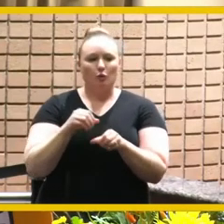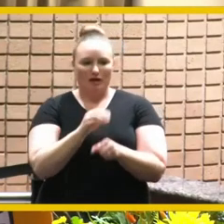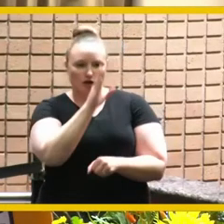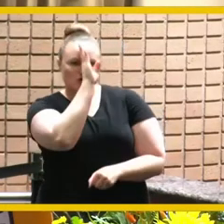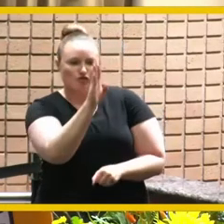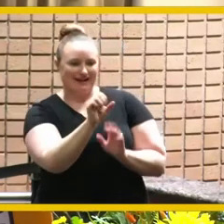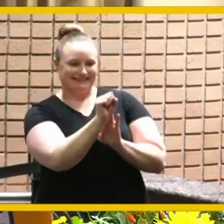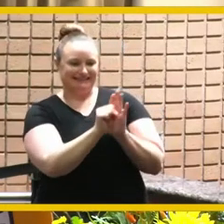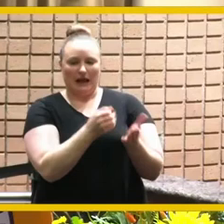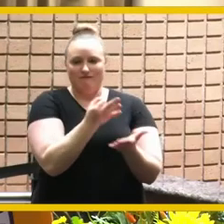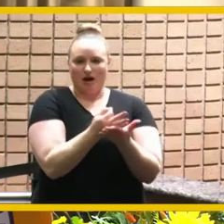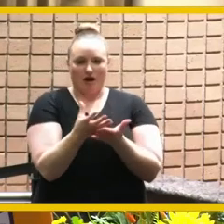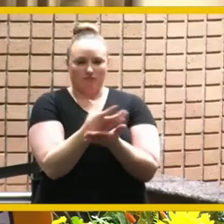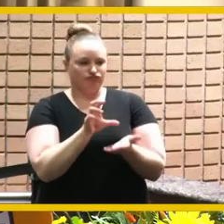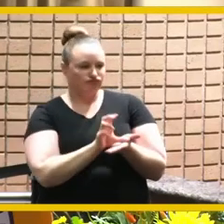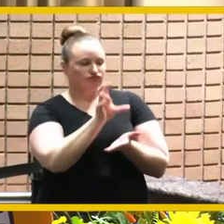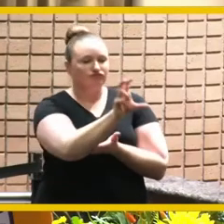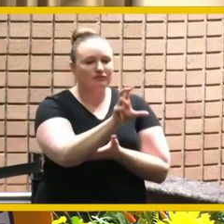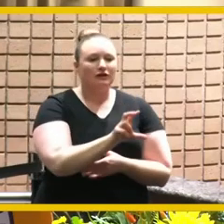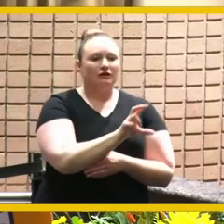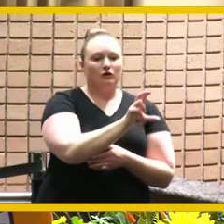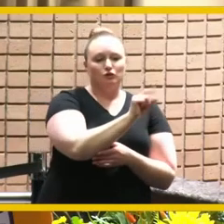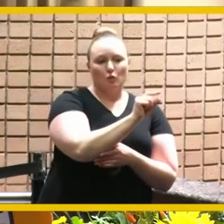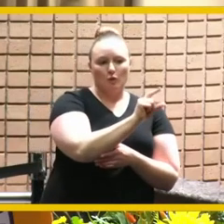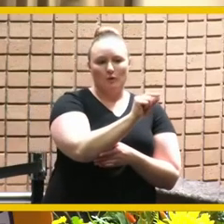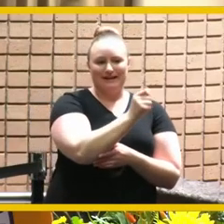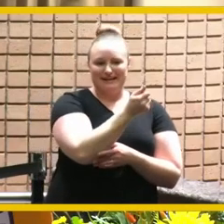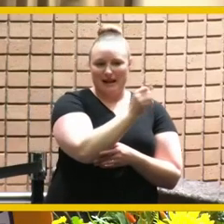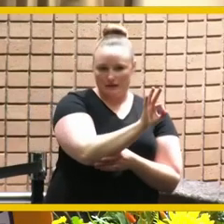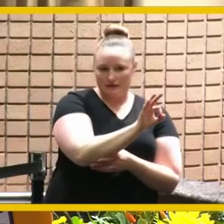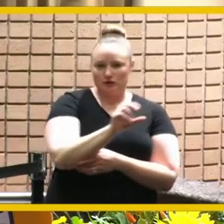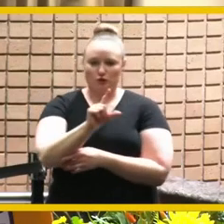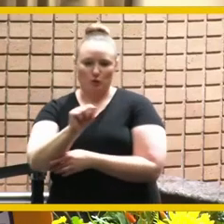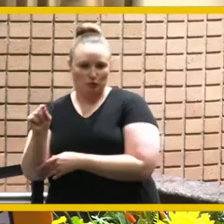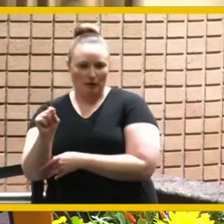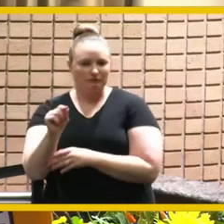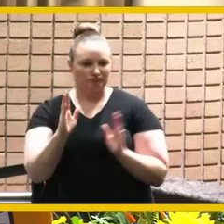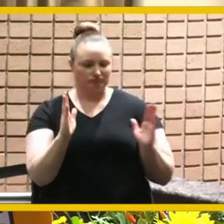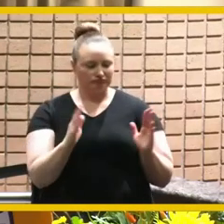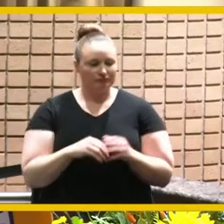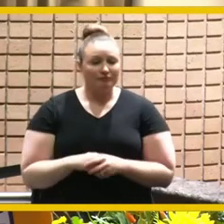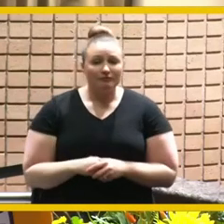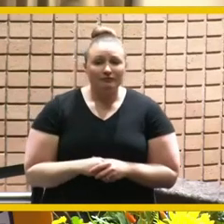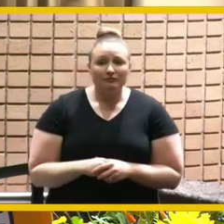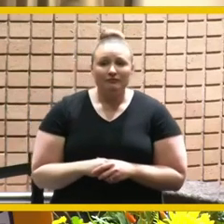between 2019 and 2020 the ability to build those relationships and find common ground with other